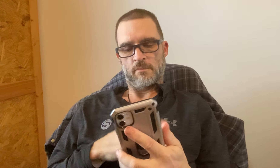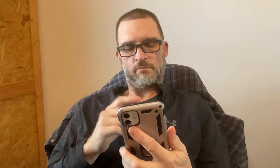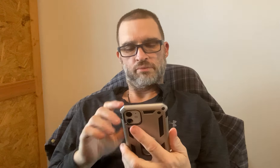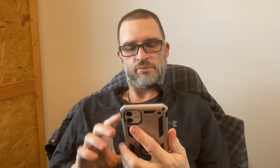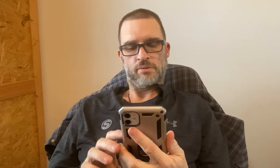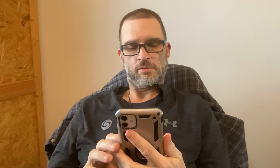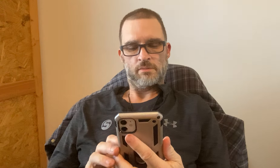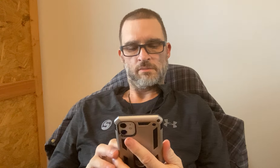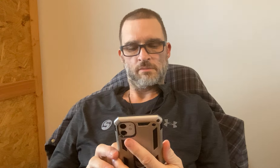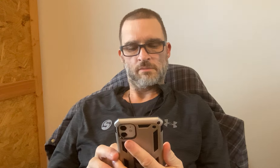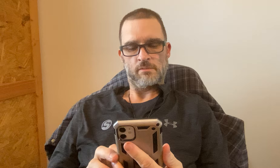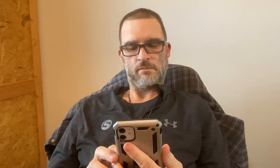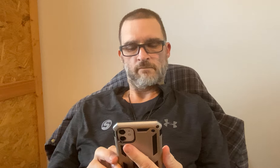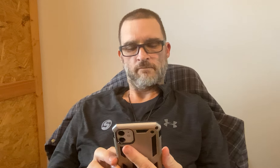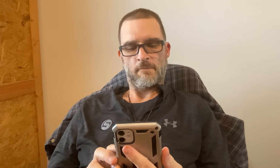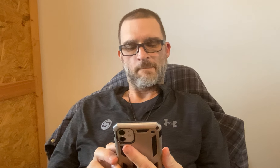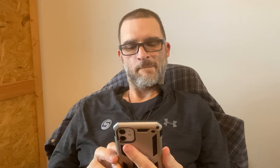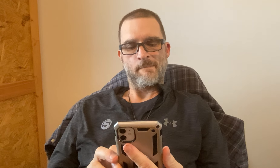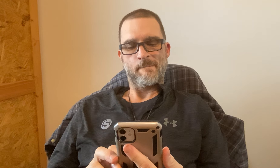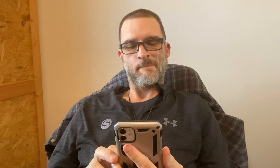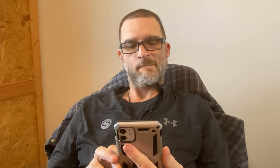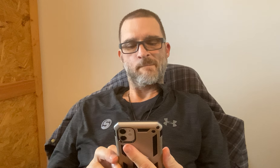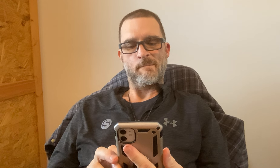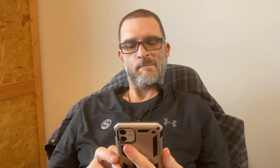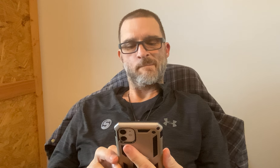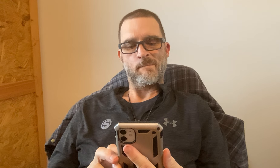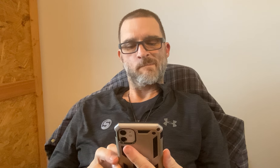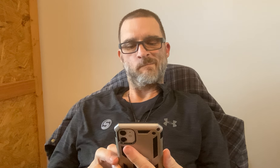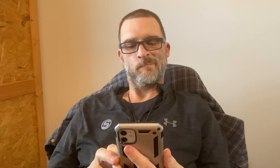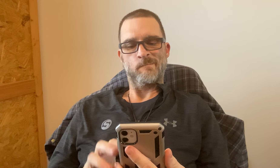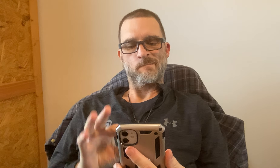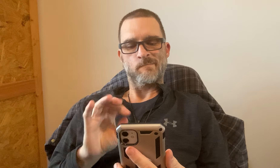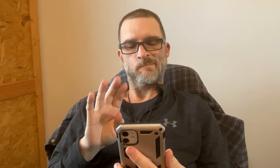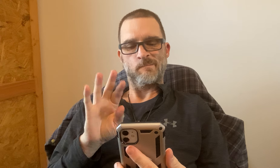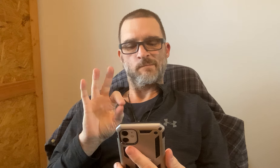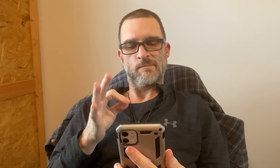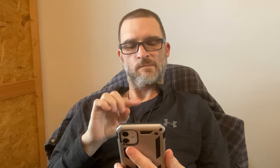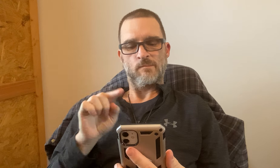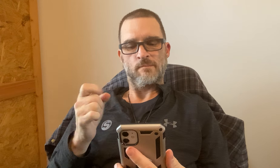I feel like this is wasting time. *pffft*